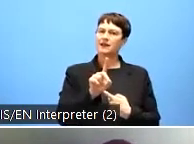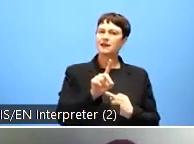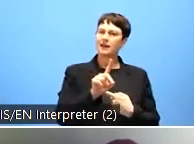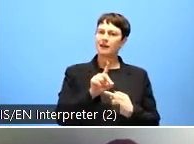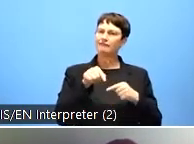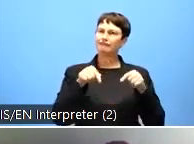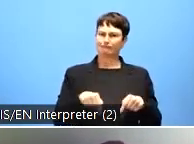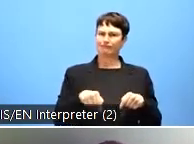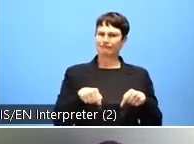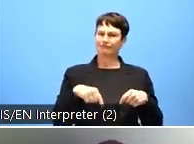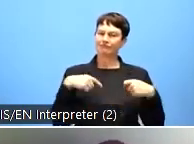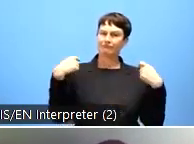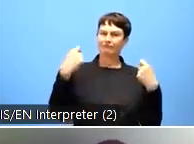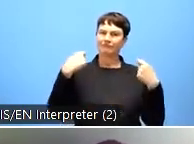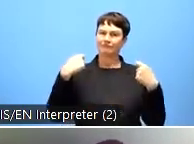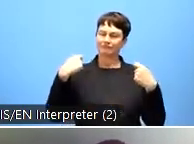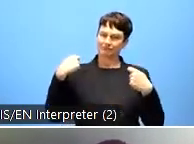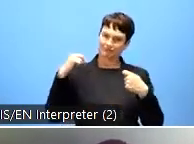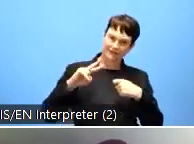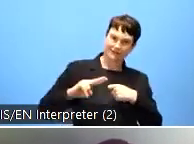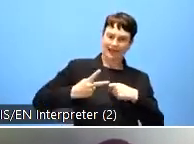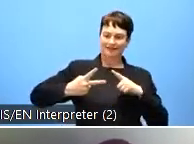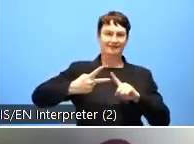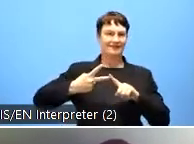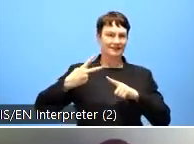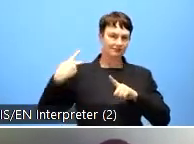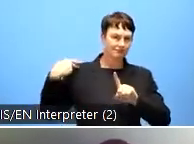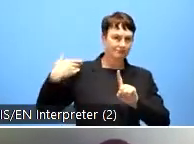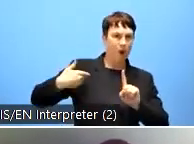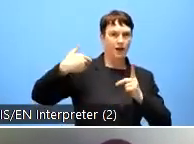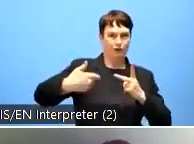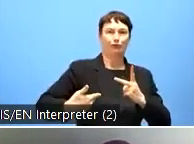there's still a long way to go, as far as digital accessibility in Europe.